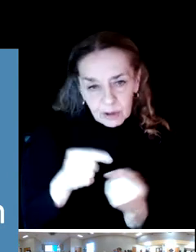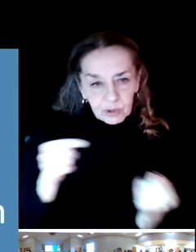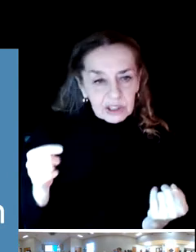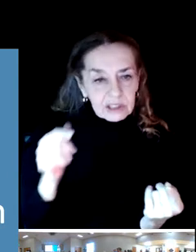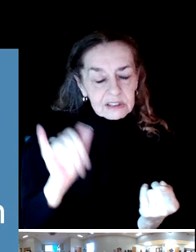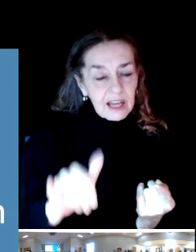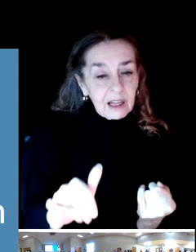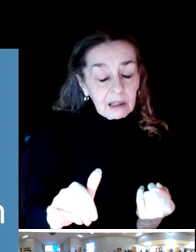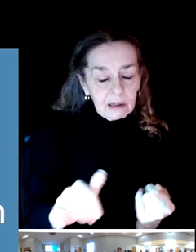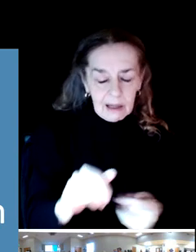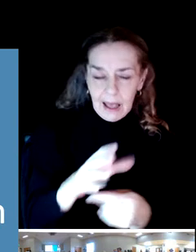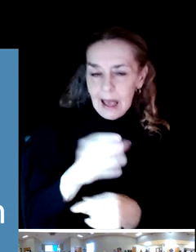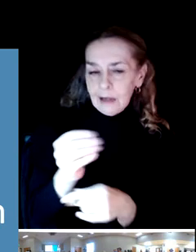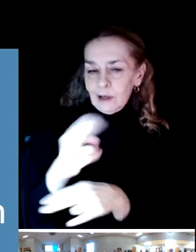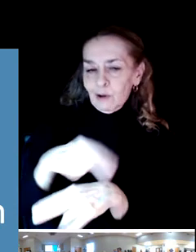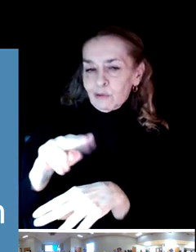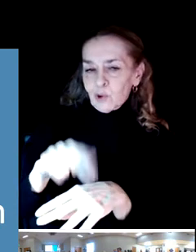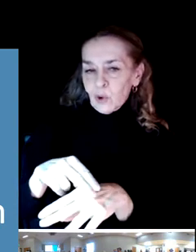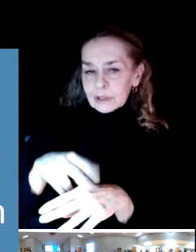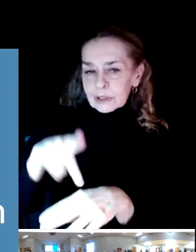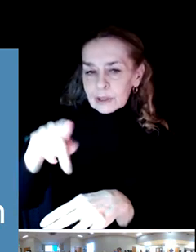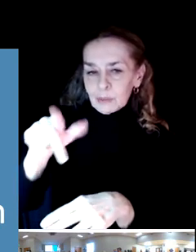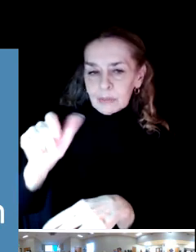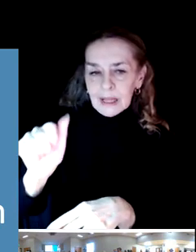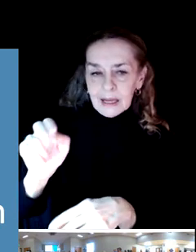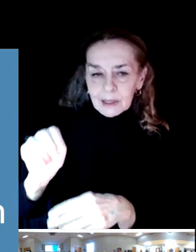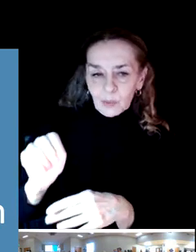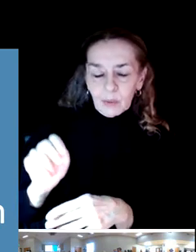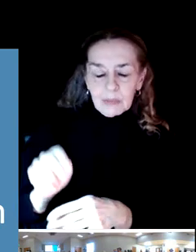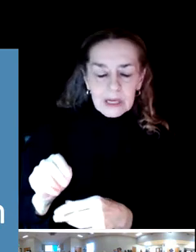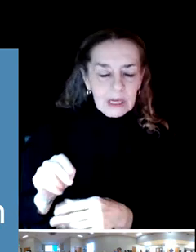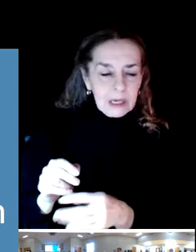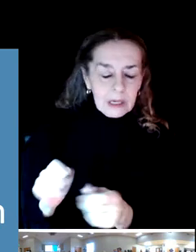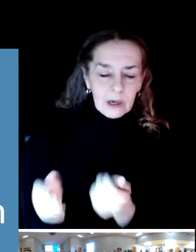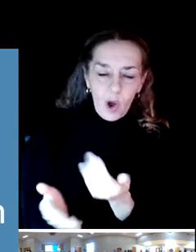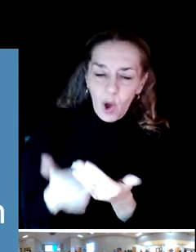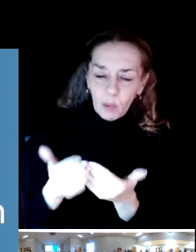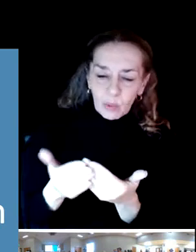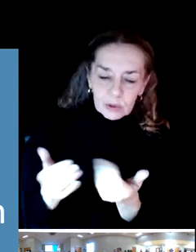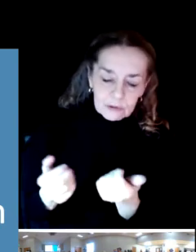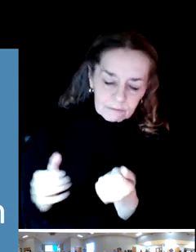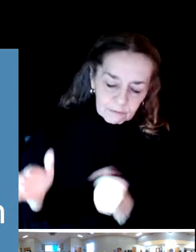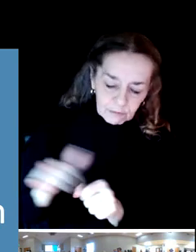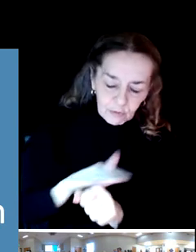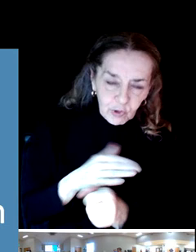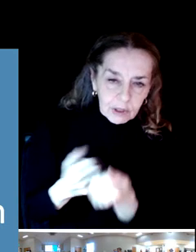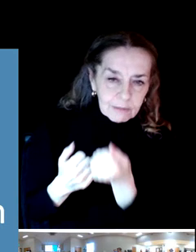And of course, the plan will be based almost solely on robust community engagement.